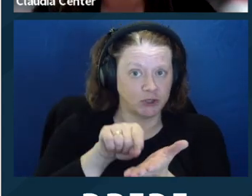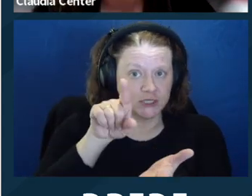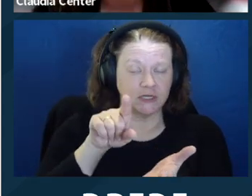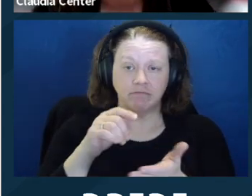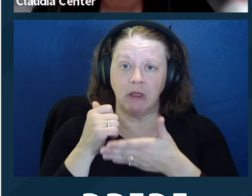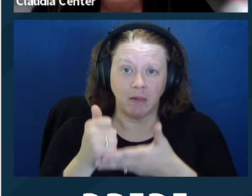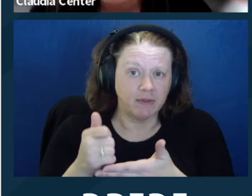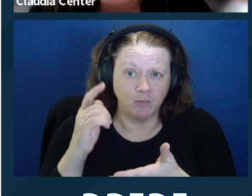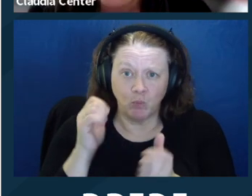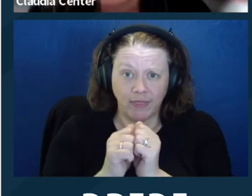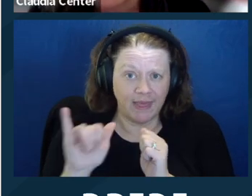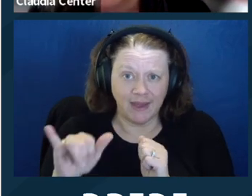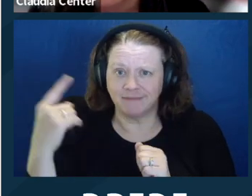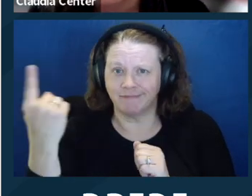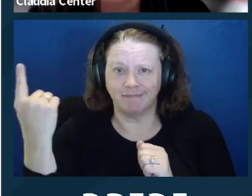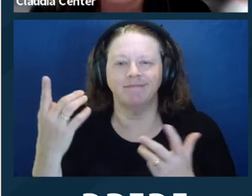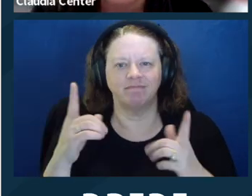things. I also want to talk a minute before I get